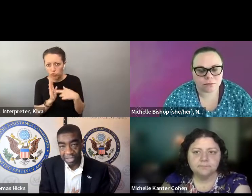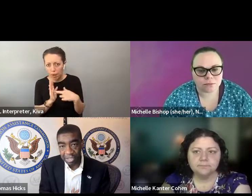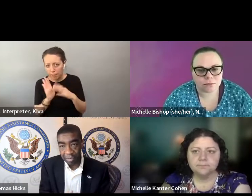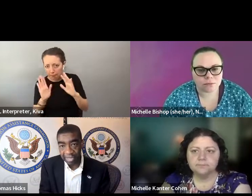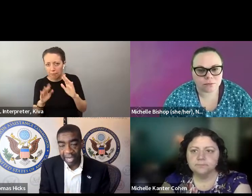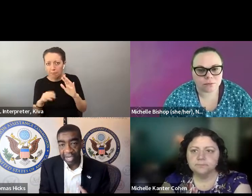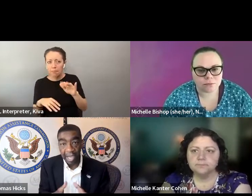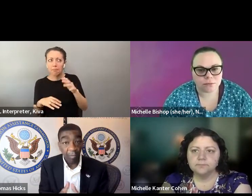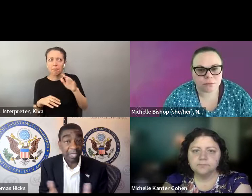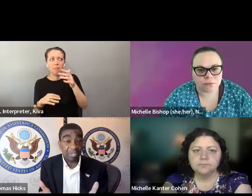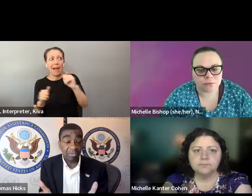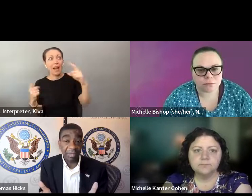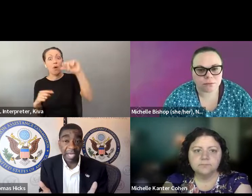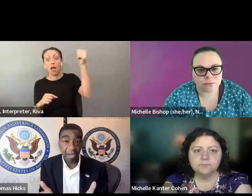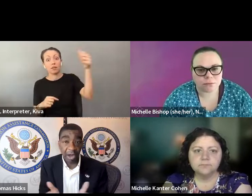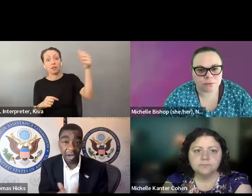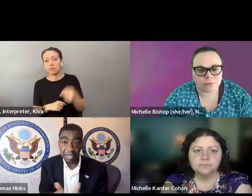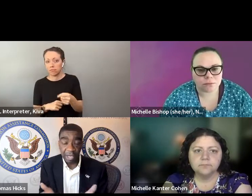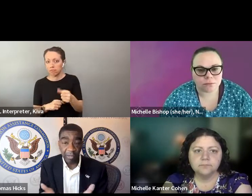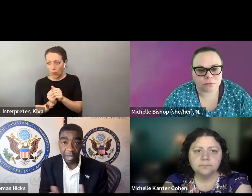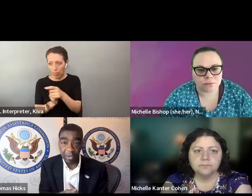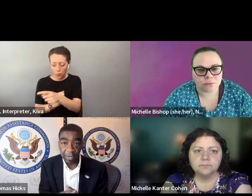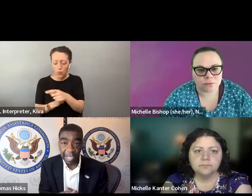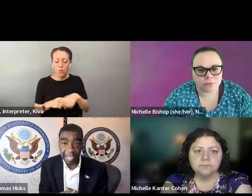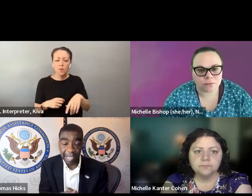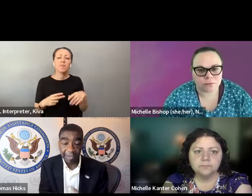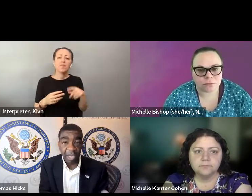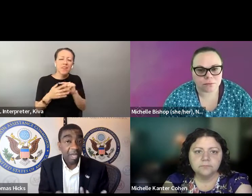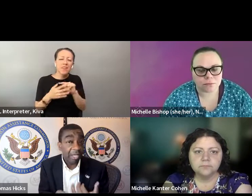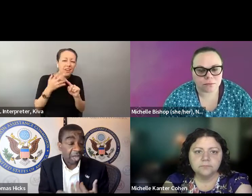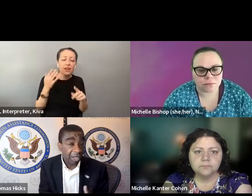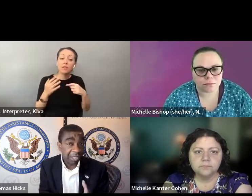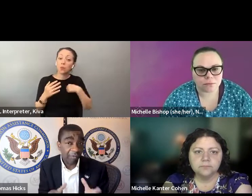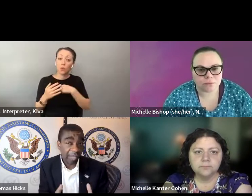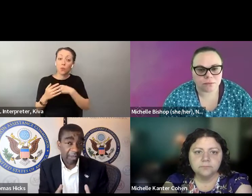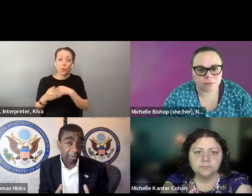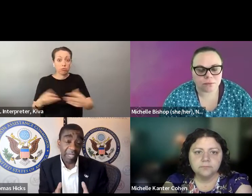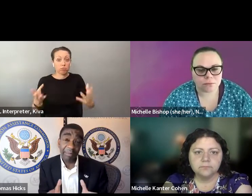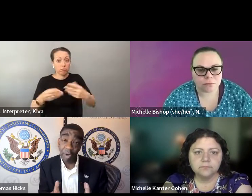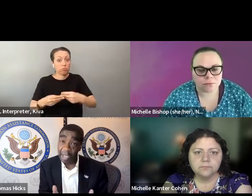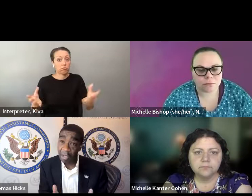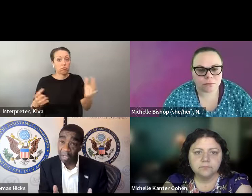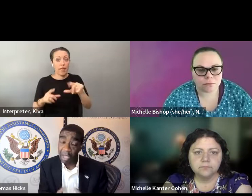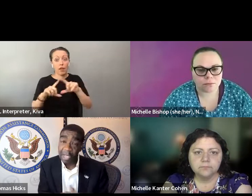polling place with you other than your employer or union rep. To assist you with that. And we distribute that voter, whether or not basically being able to vote independently and privately, being able to ask for assistance or being able to have whoever you want, in the polling place with you other than your employer or union rep to to assist you with that and we distribute that card to anyone who would like to have